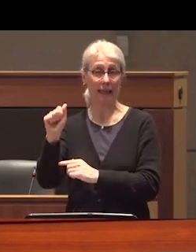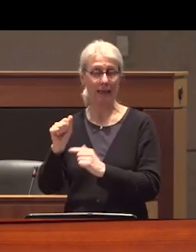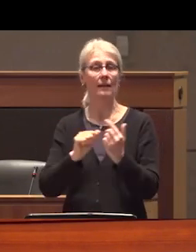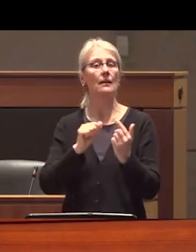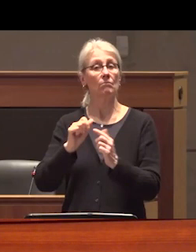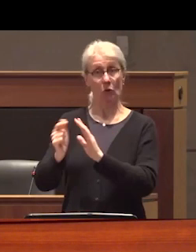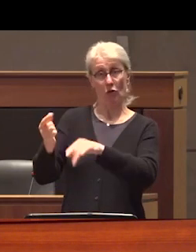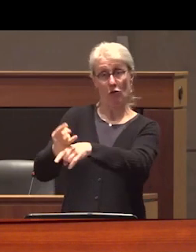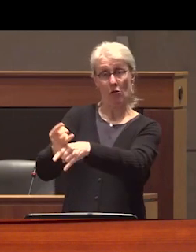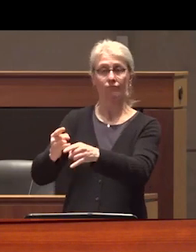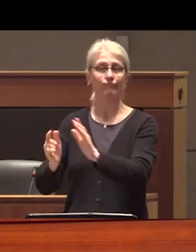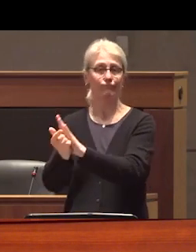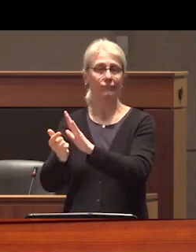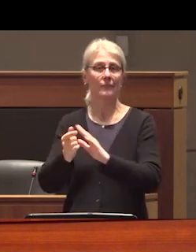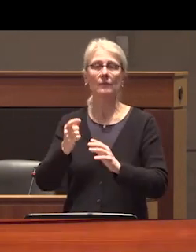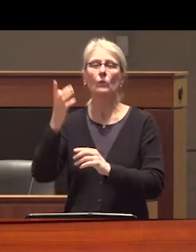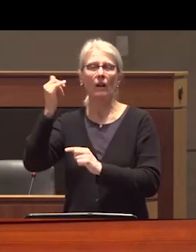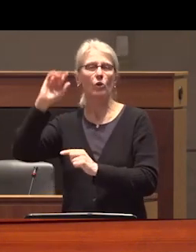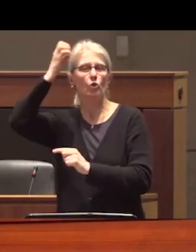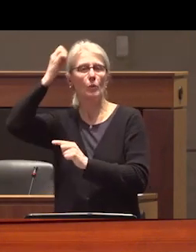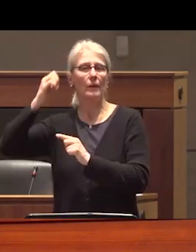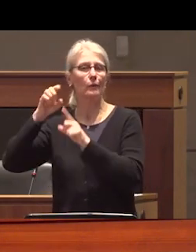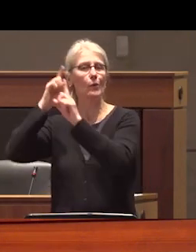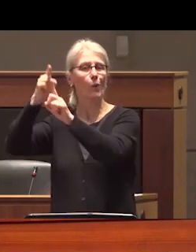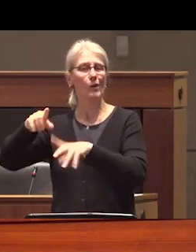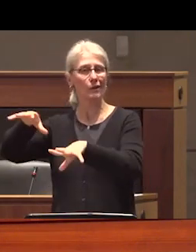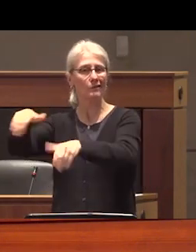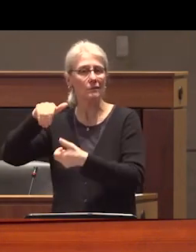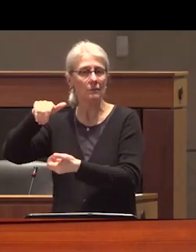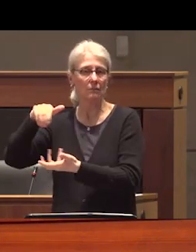prohibited at the intersections of settler State formation and capitalist development it was